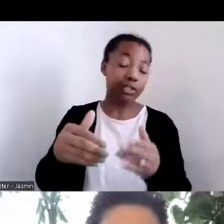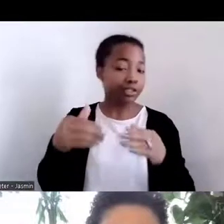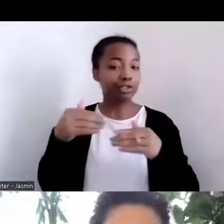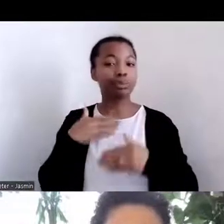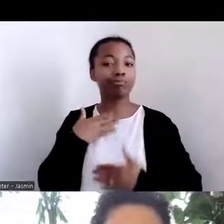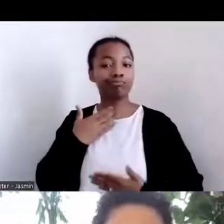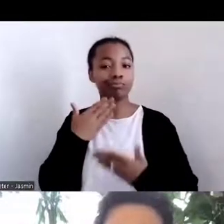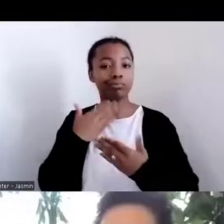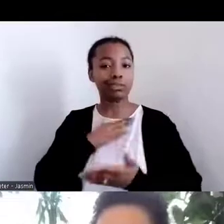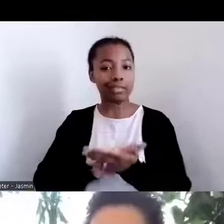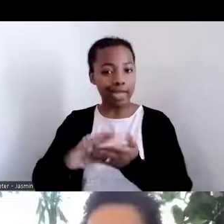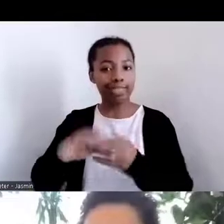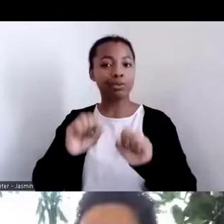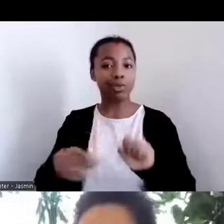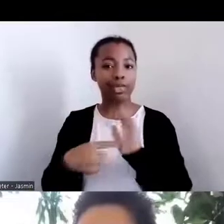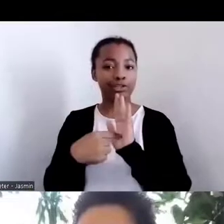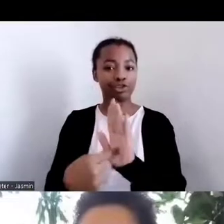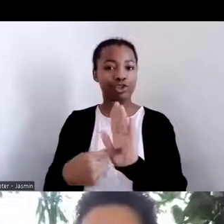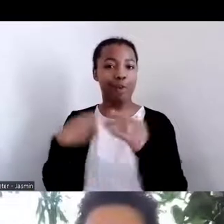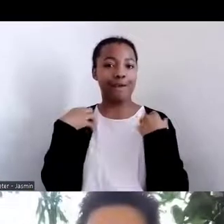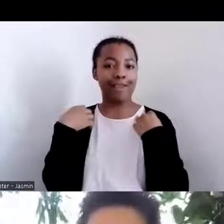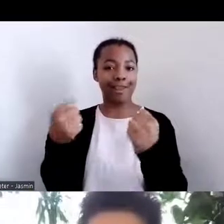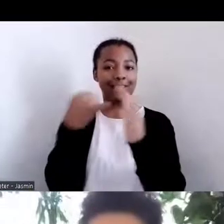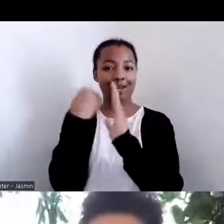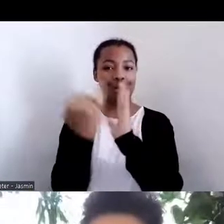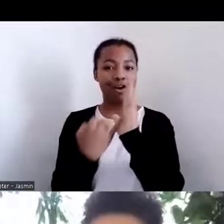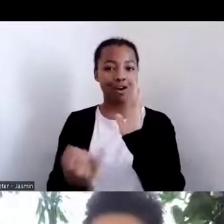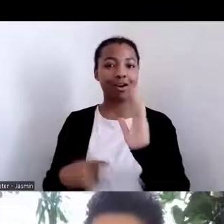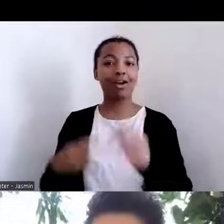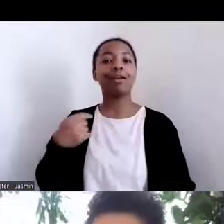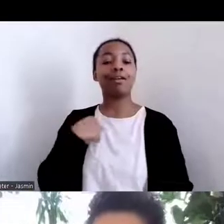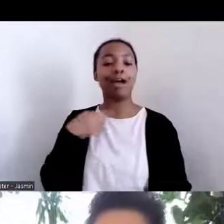I'm an organizer for the Diné Community Advocacy Alliance.